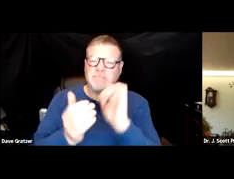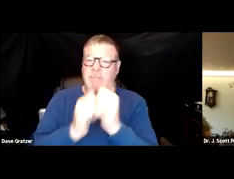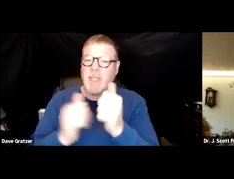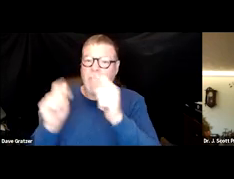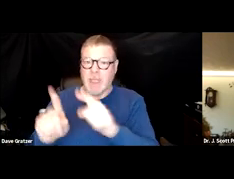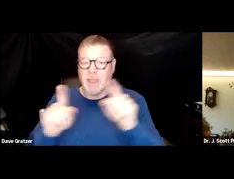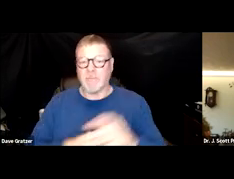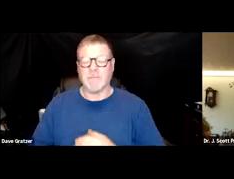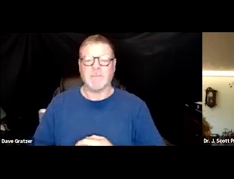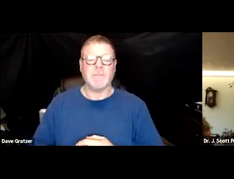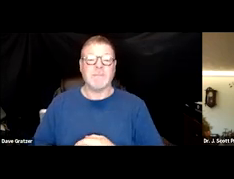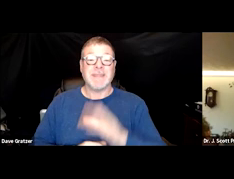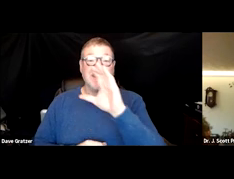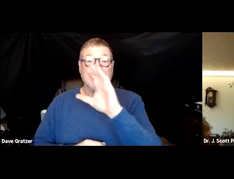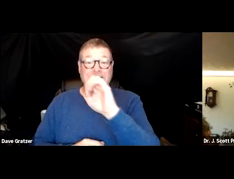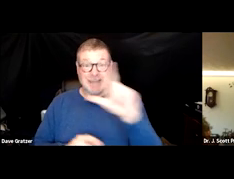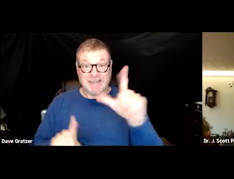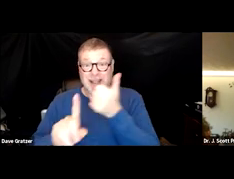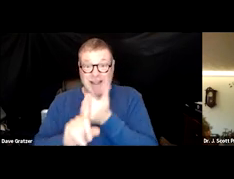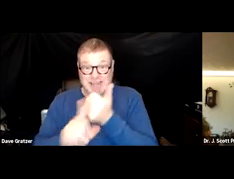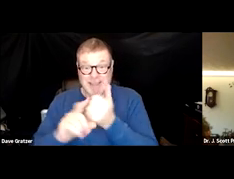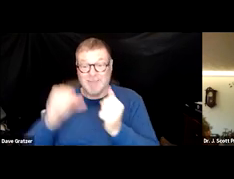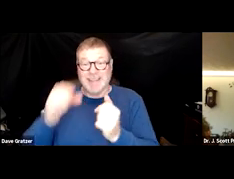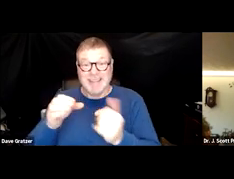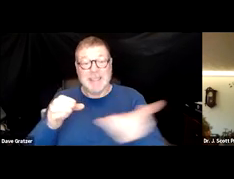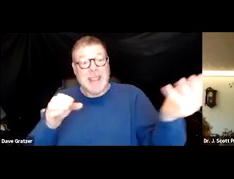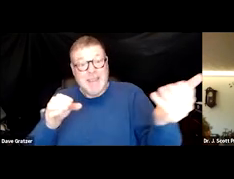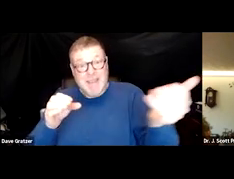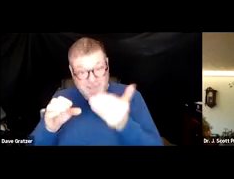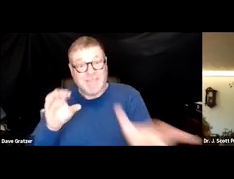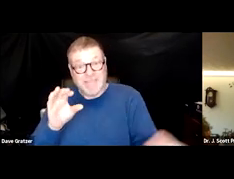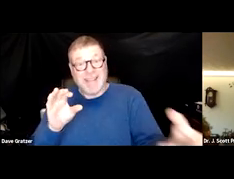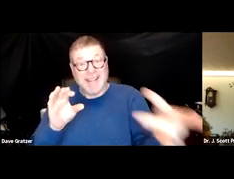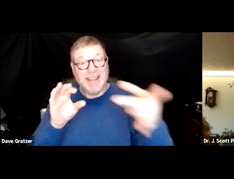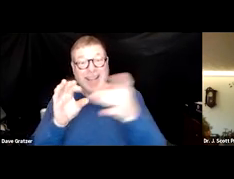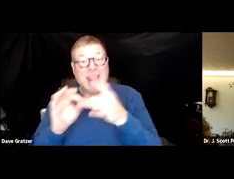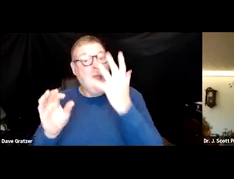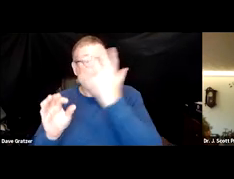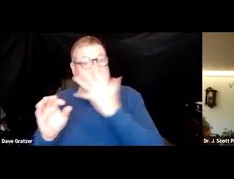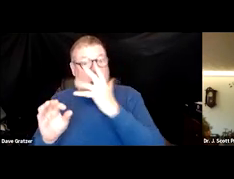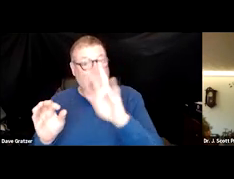The cell in its wisdom invites this nice-looking virus into its system